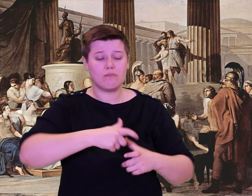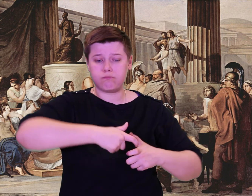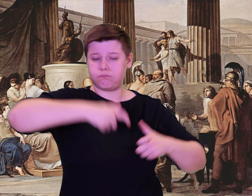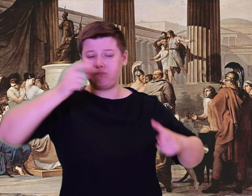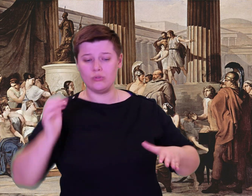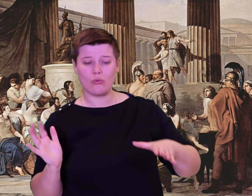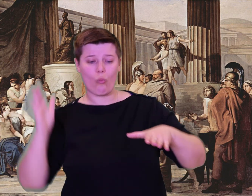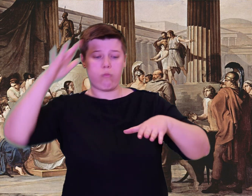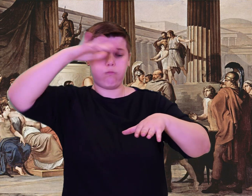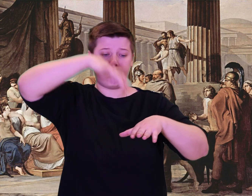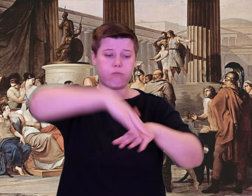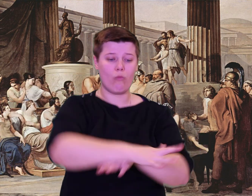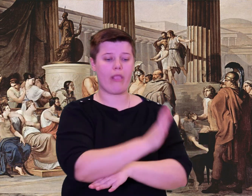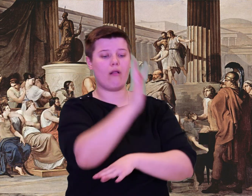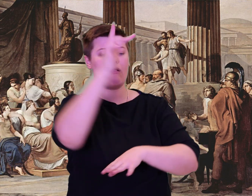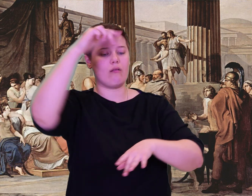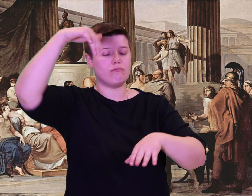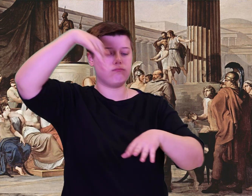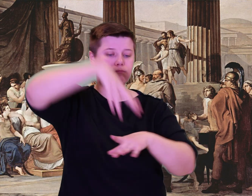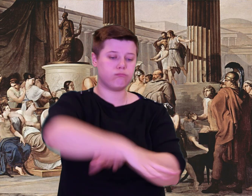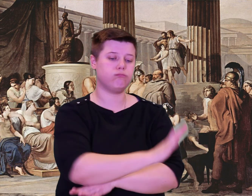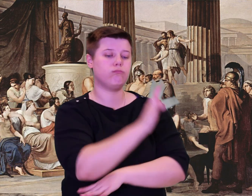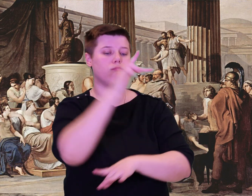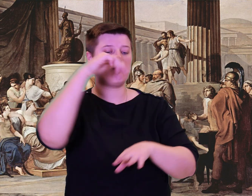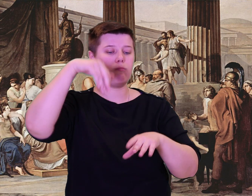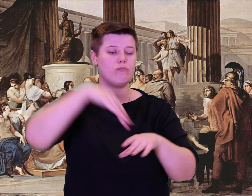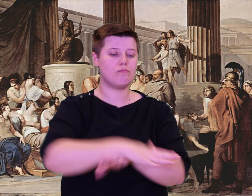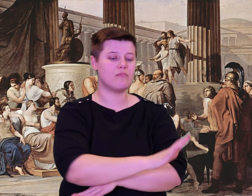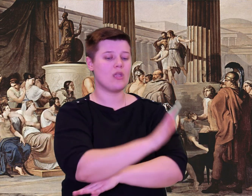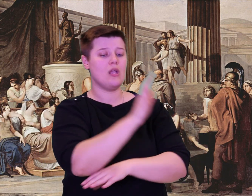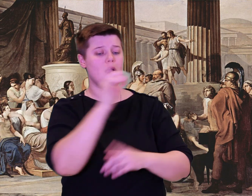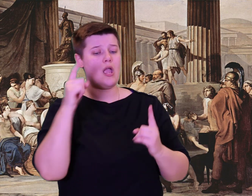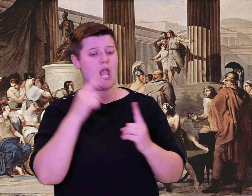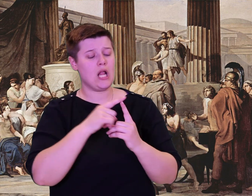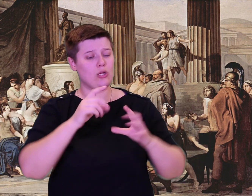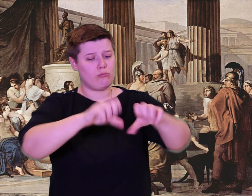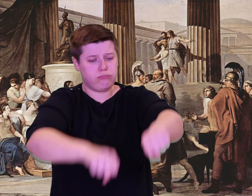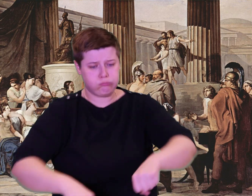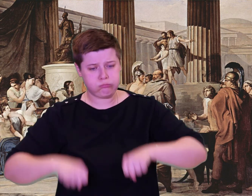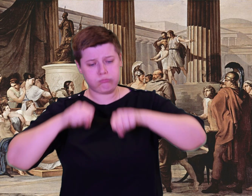By the gray shore there lie well-watered meadows, where vines would never fail.